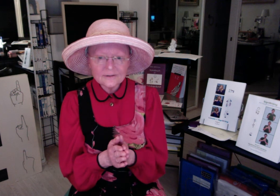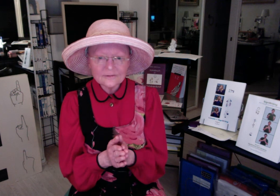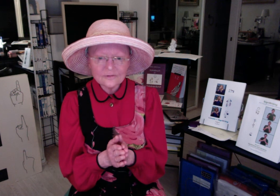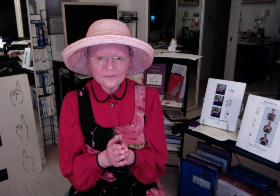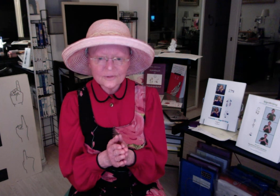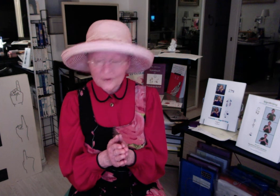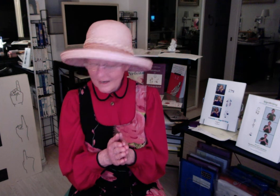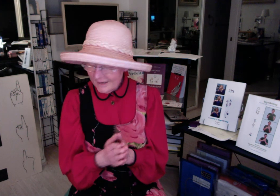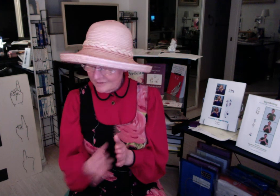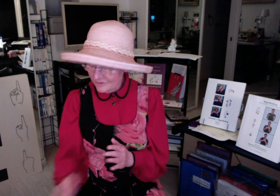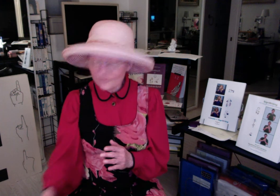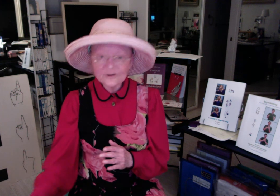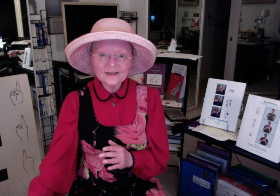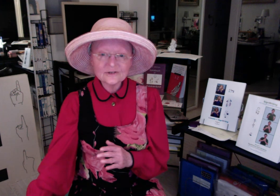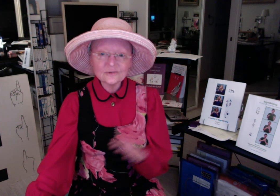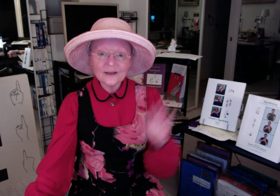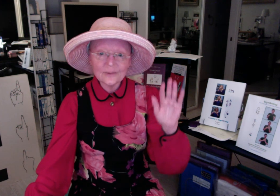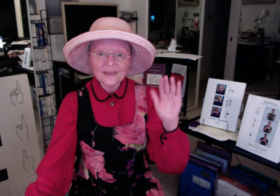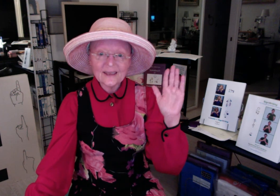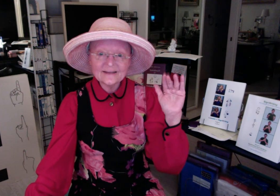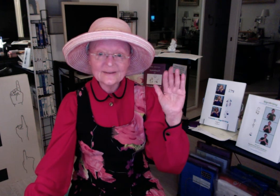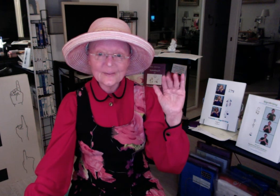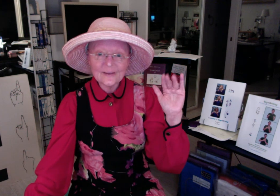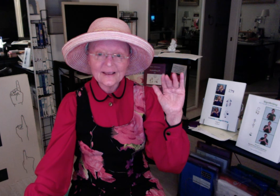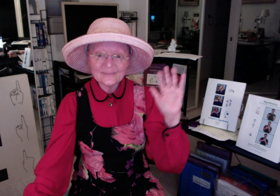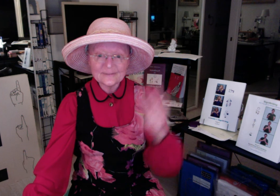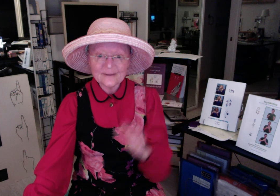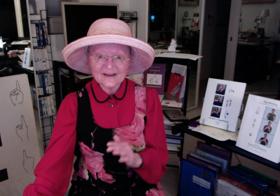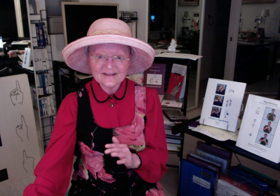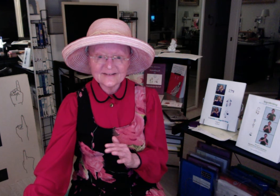from you and don't forget to write okay okay bye bye